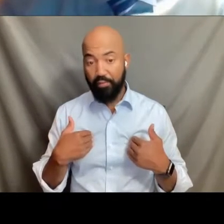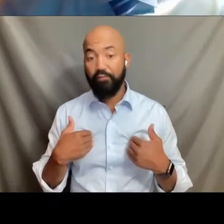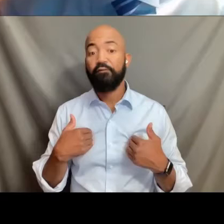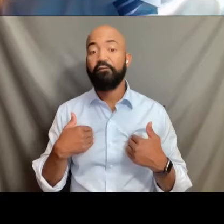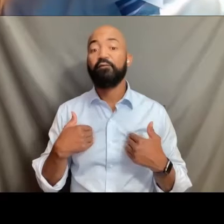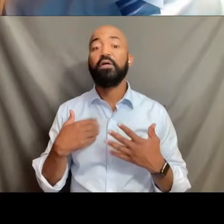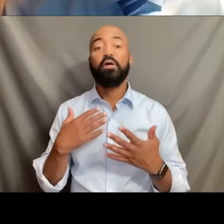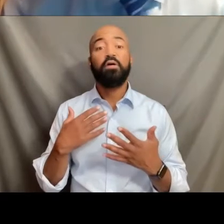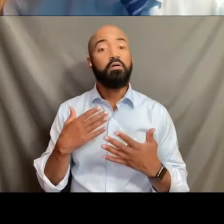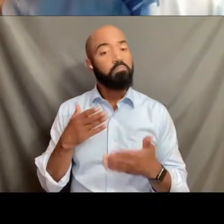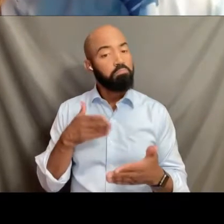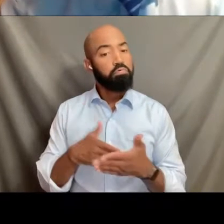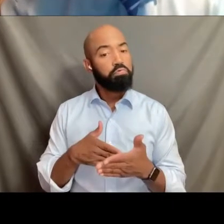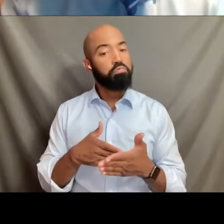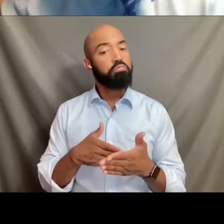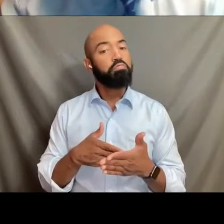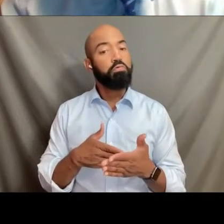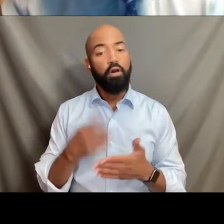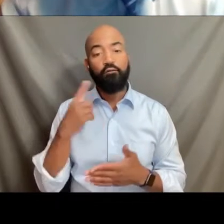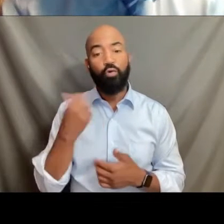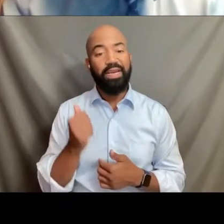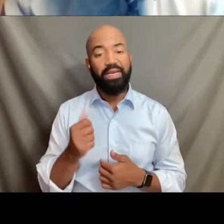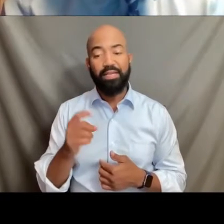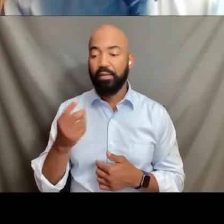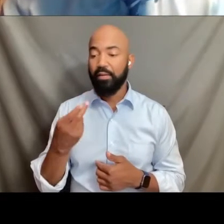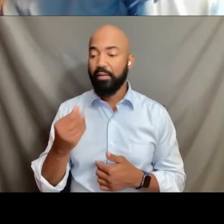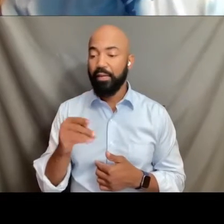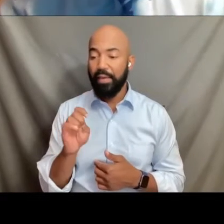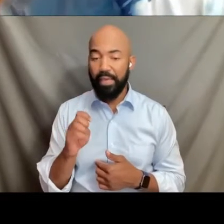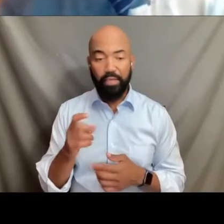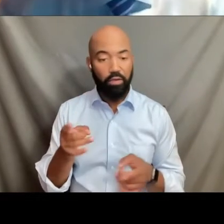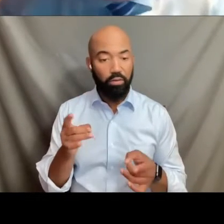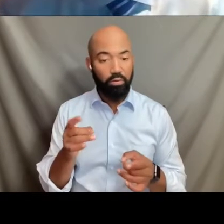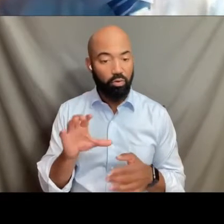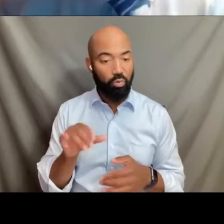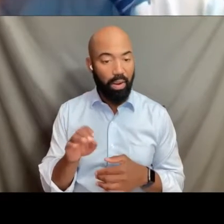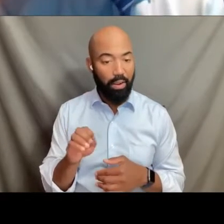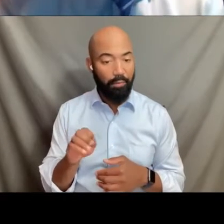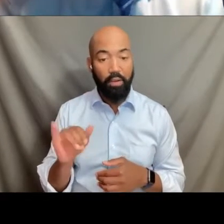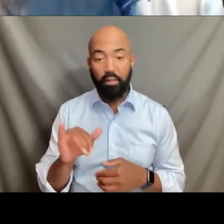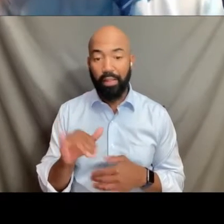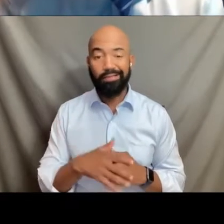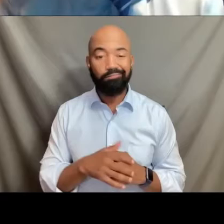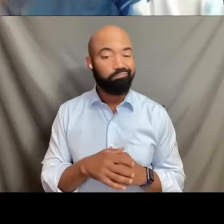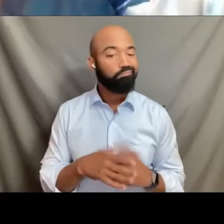visited upon them based upon things like gender, sexual orientation, gender identity,